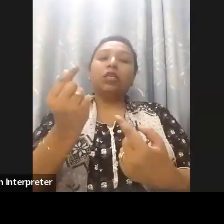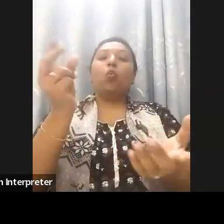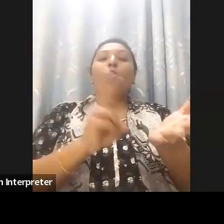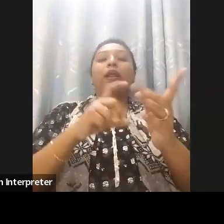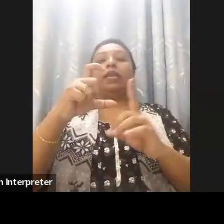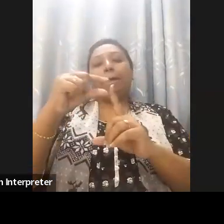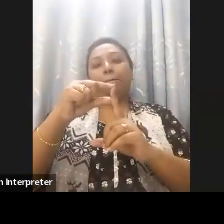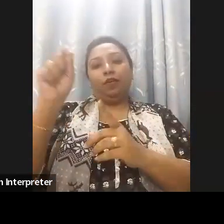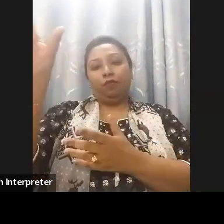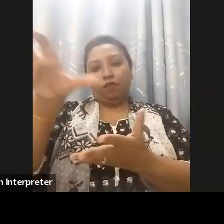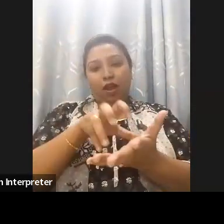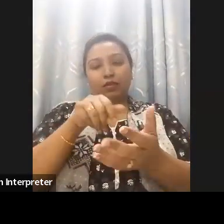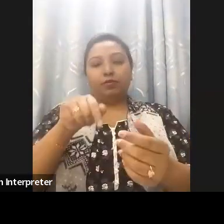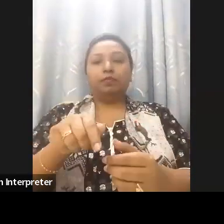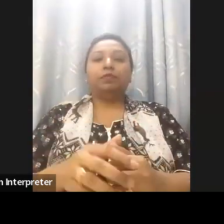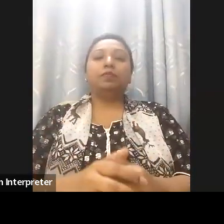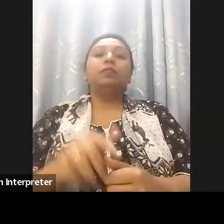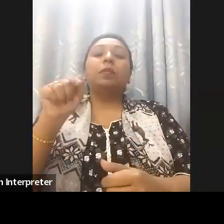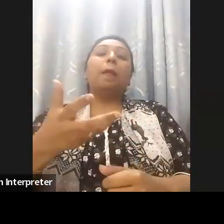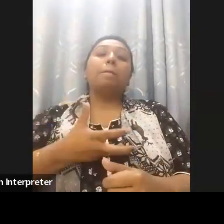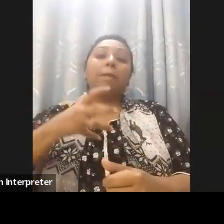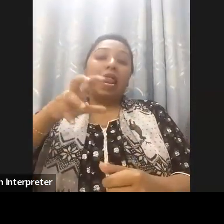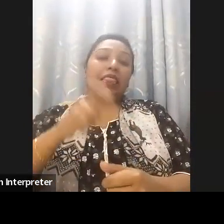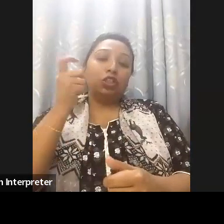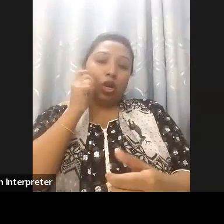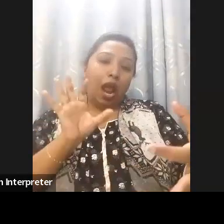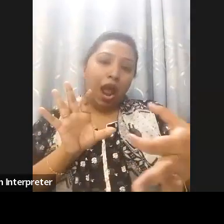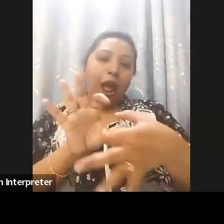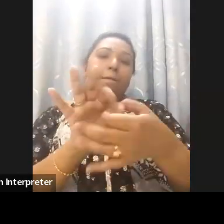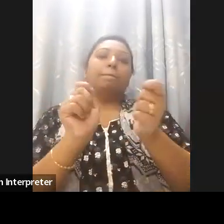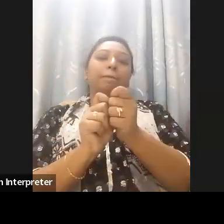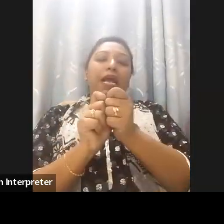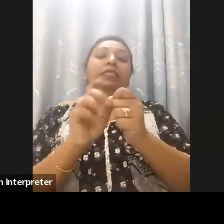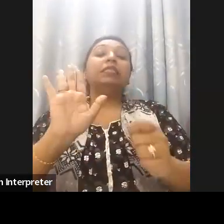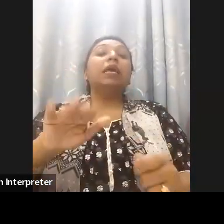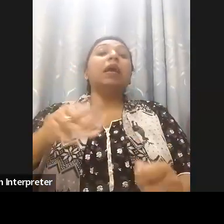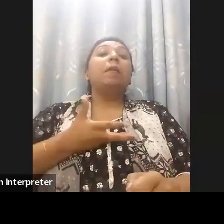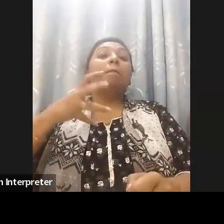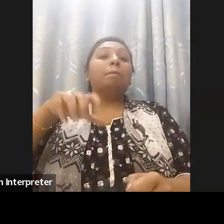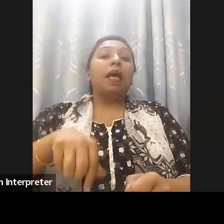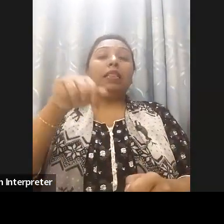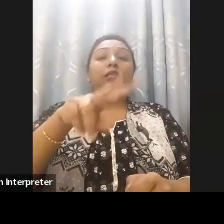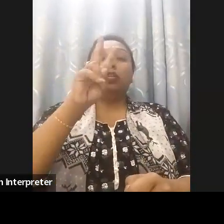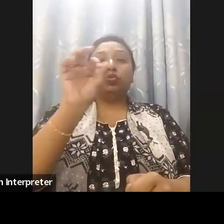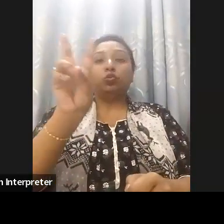of Bangladesh to establish what was called Digital Bangladesh by 2021 and now we have a